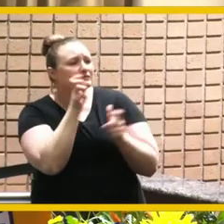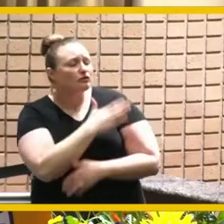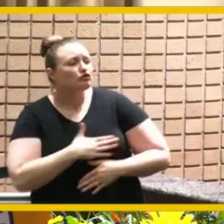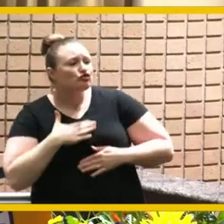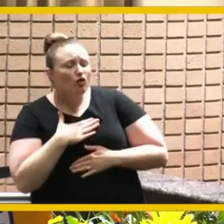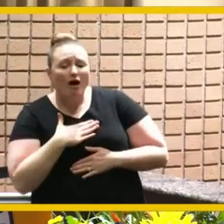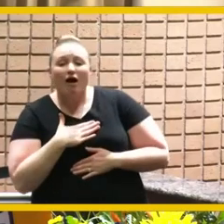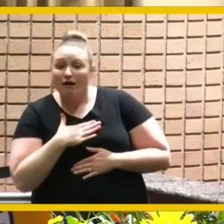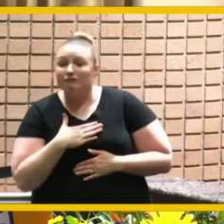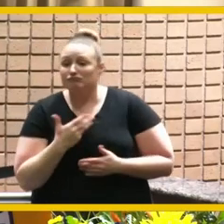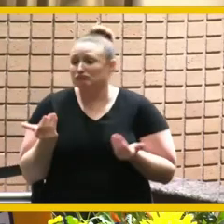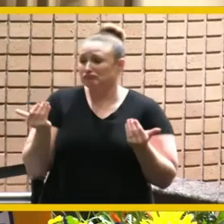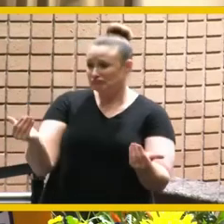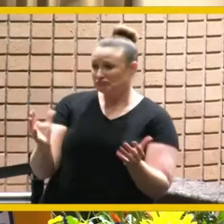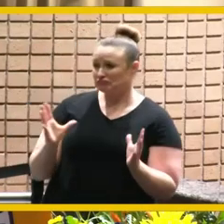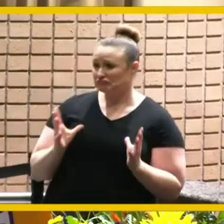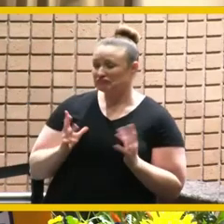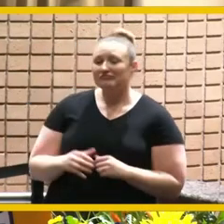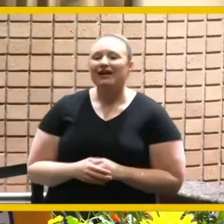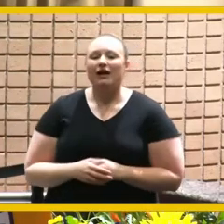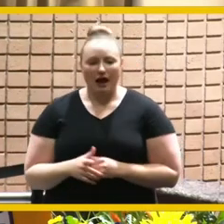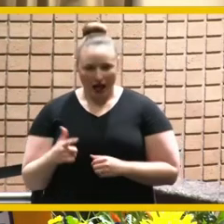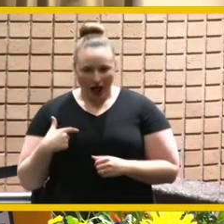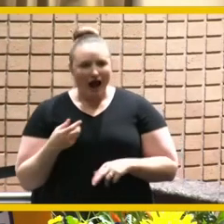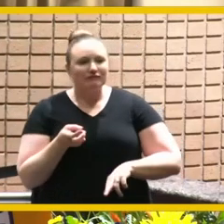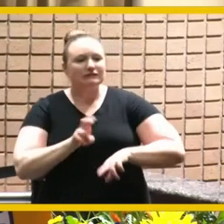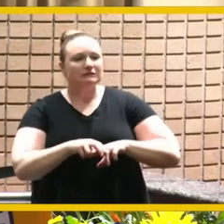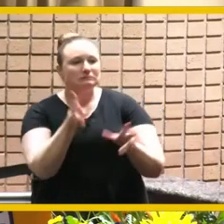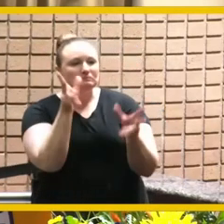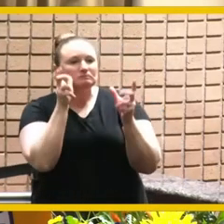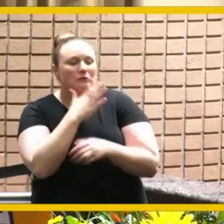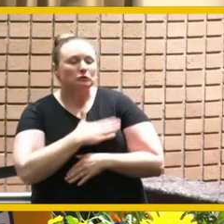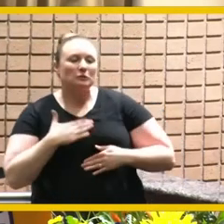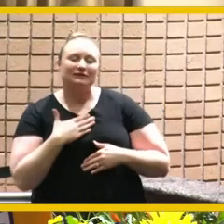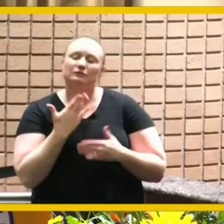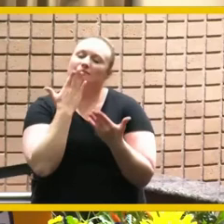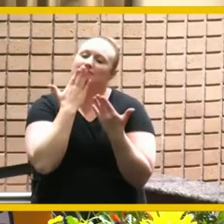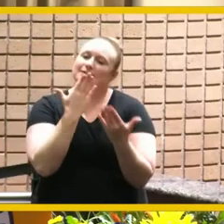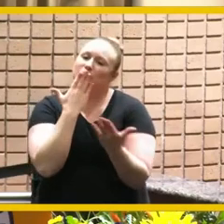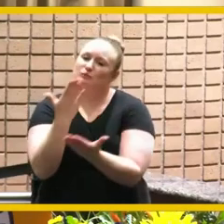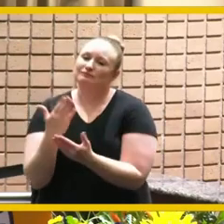to do sit down and enjoy and i have done that and so thank you thank you thank you to all involved